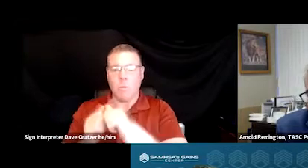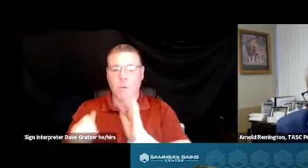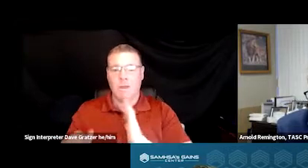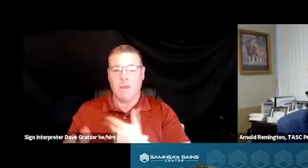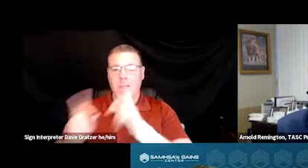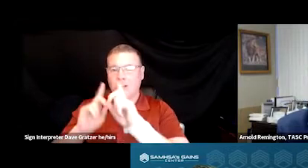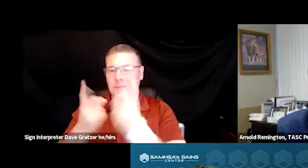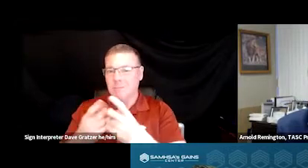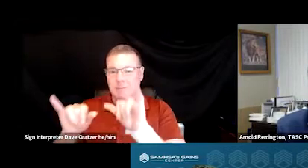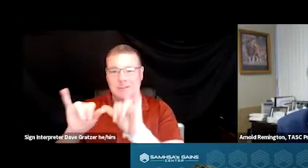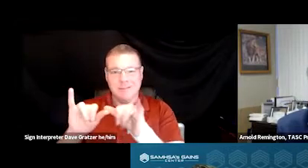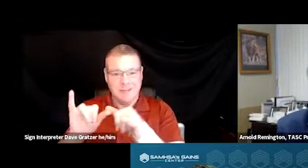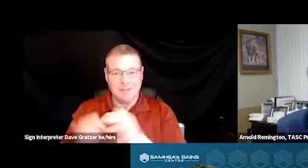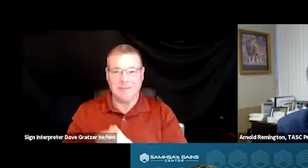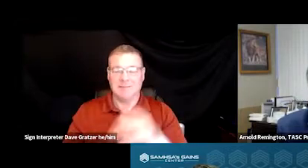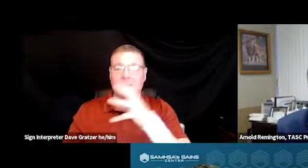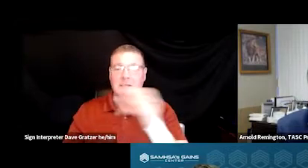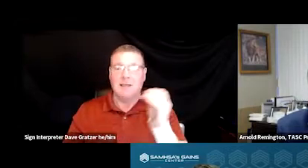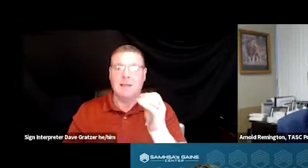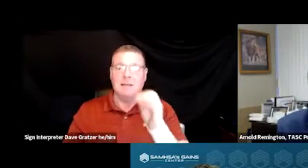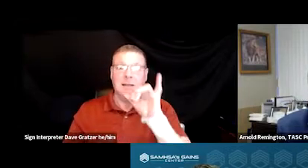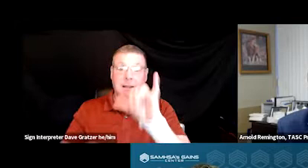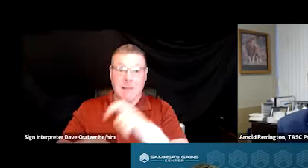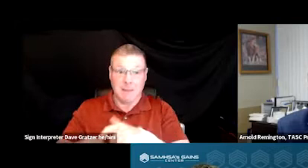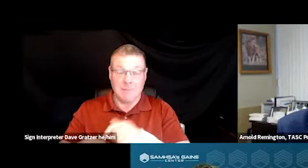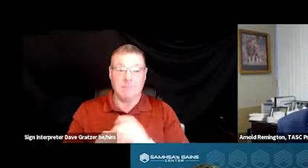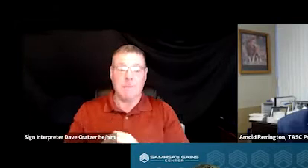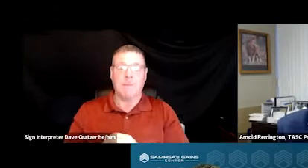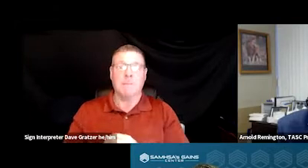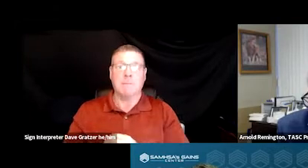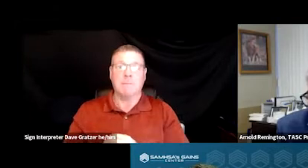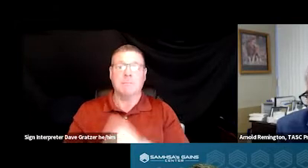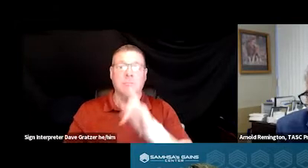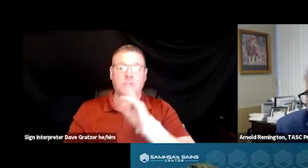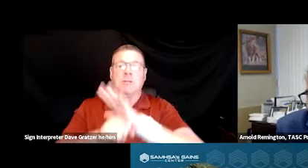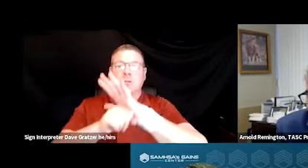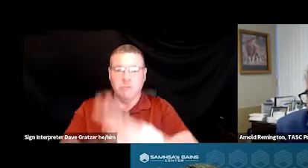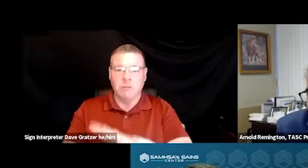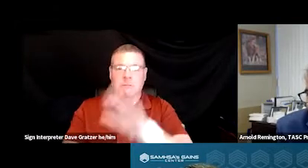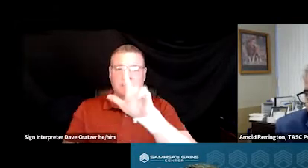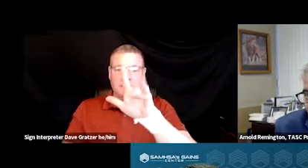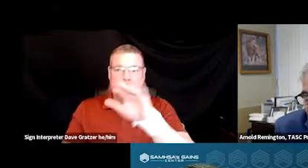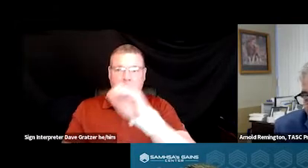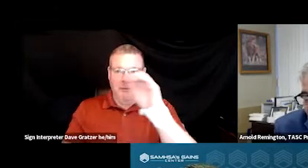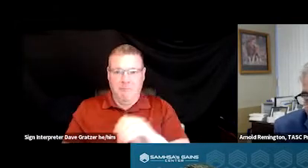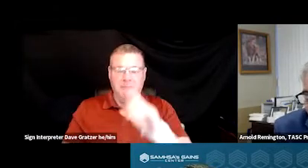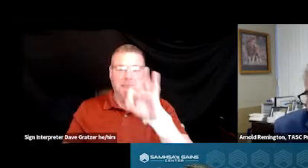And at the time the model really stressed the 25% of the department trained.